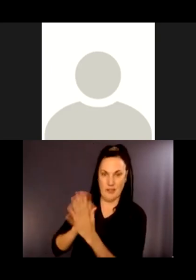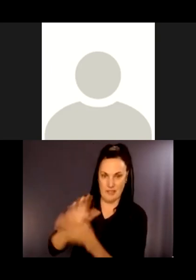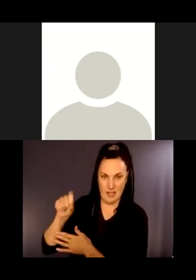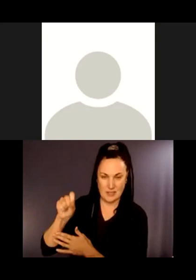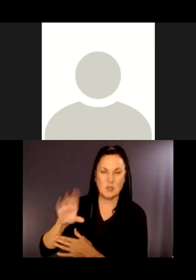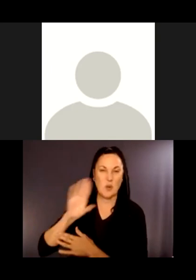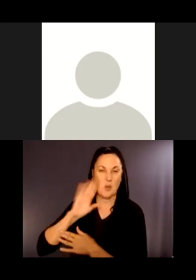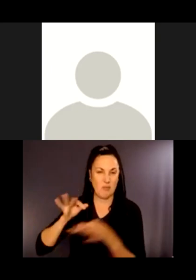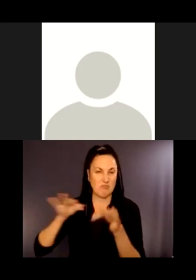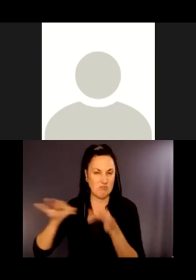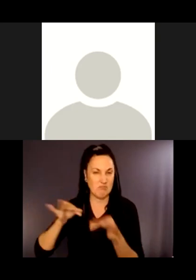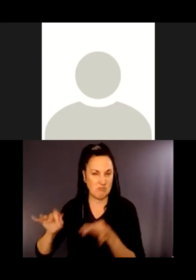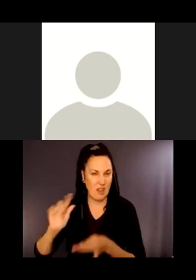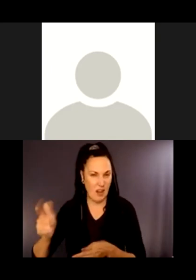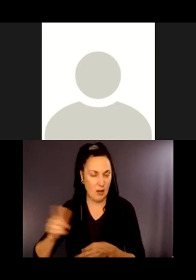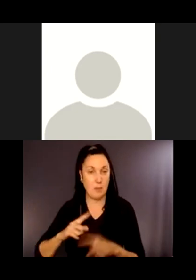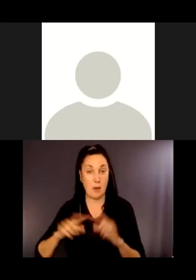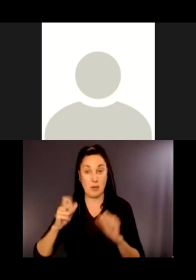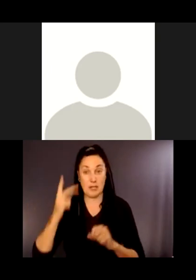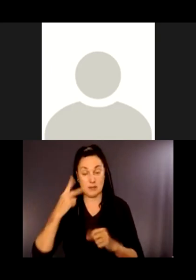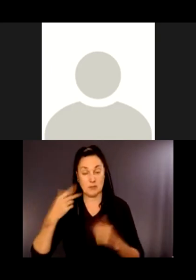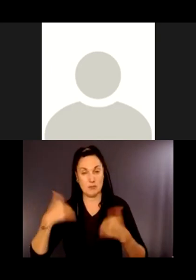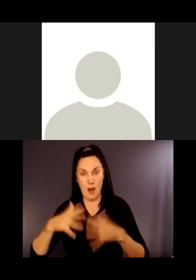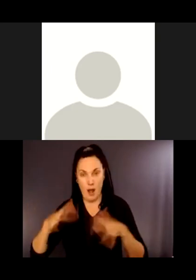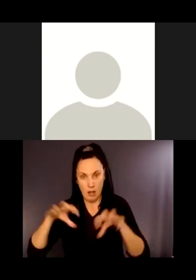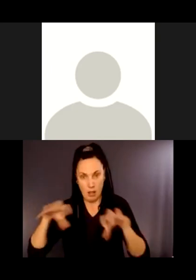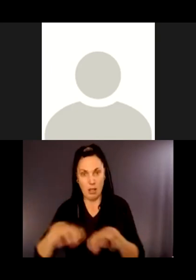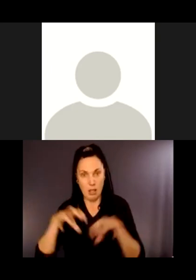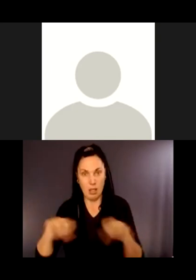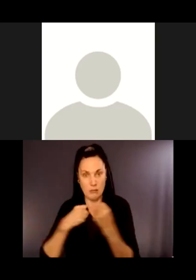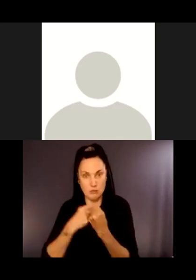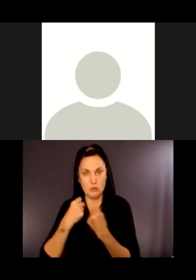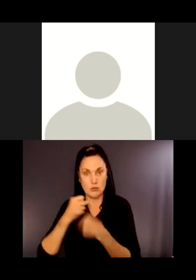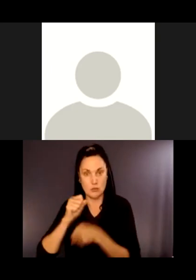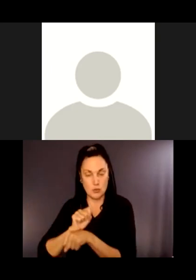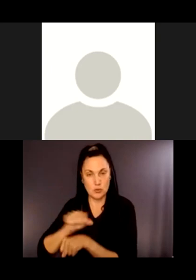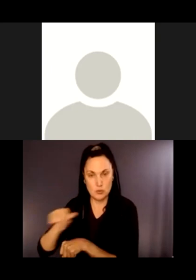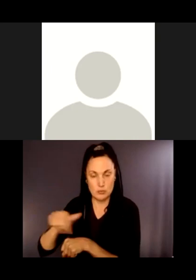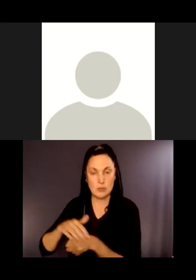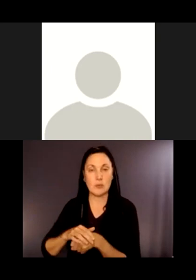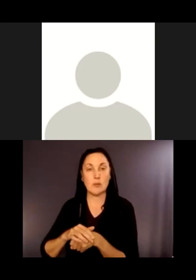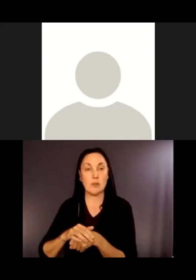construction that goes on to build the pipe, the new pipe and those connections, and then we have to do some stream bank work